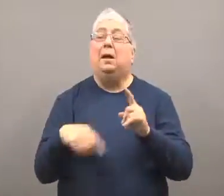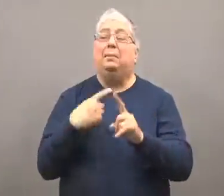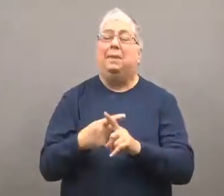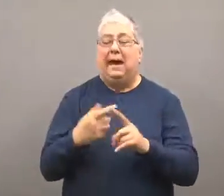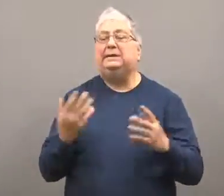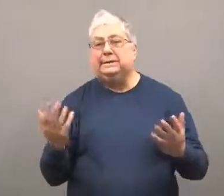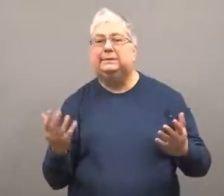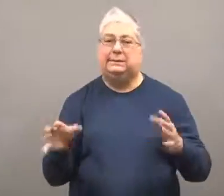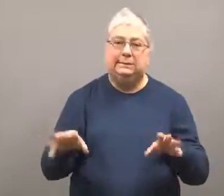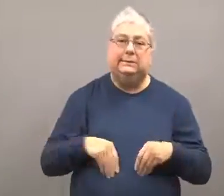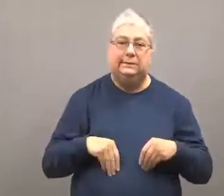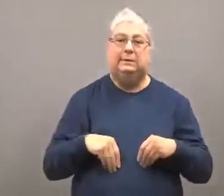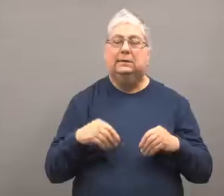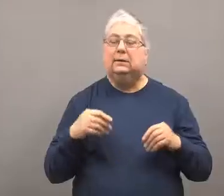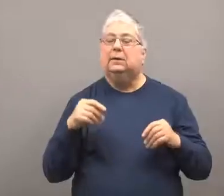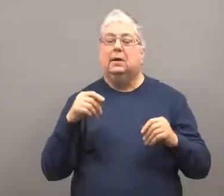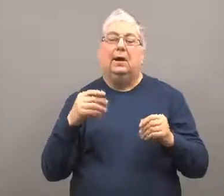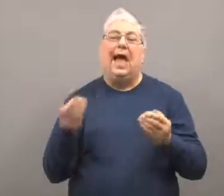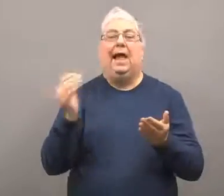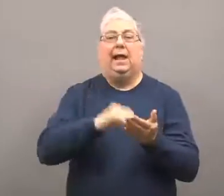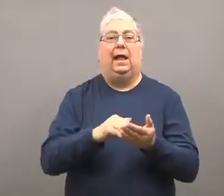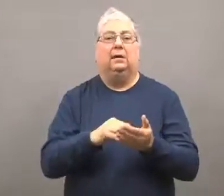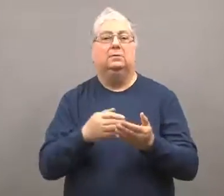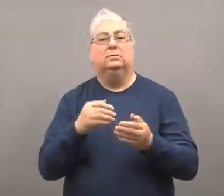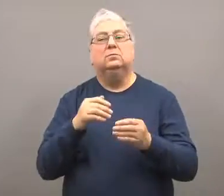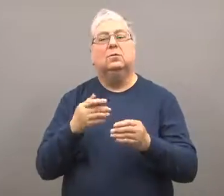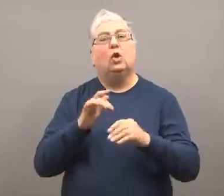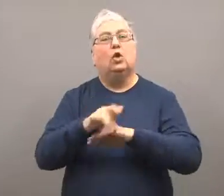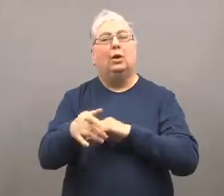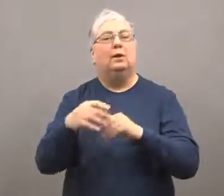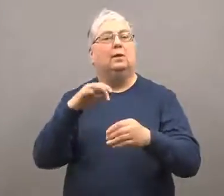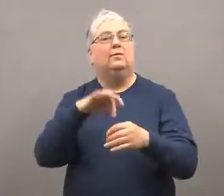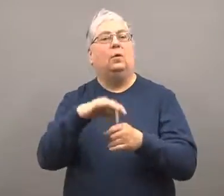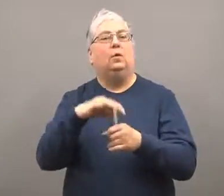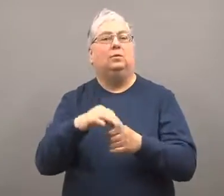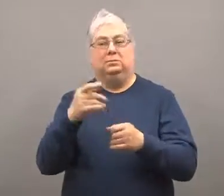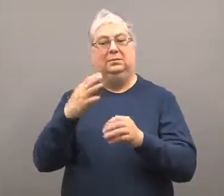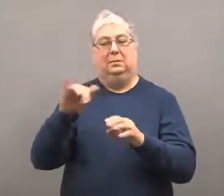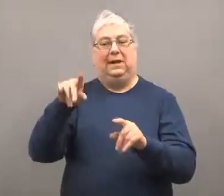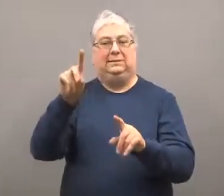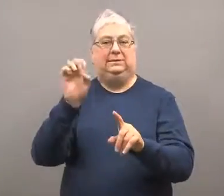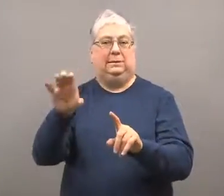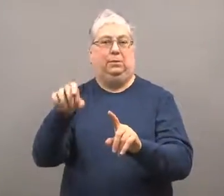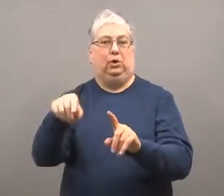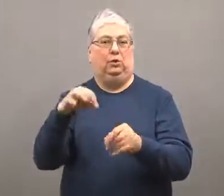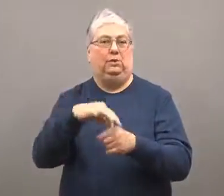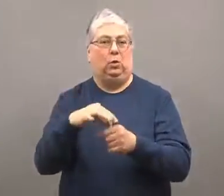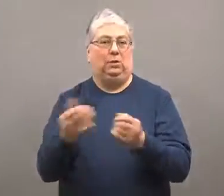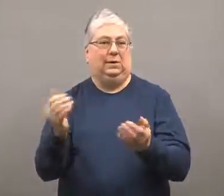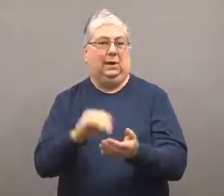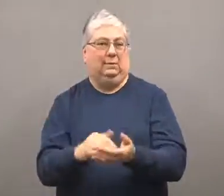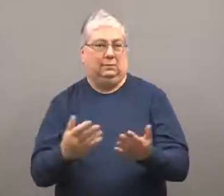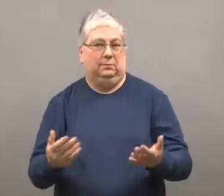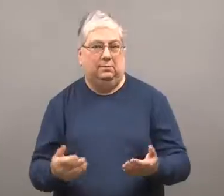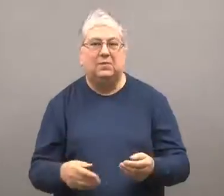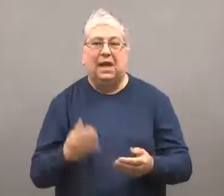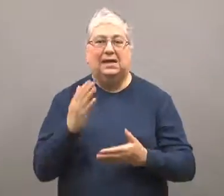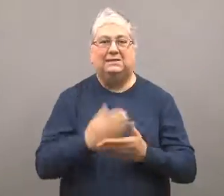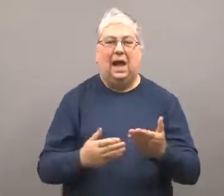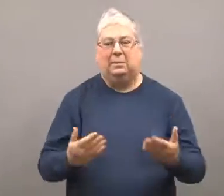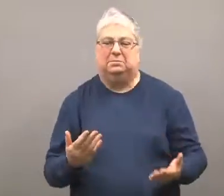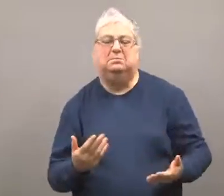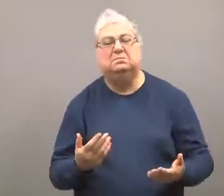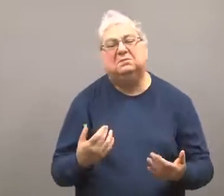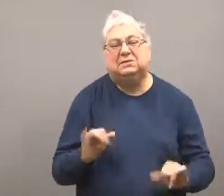An early election in December was agreed upon.